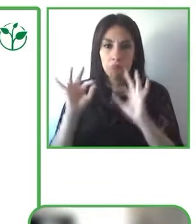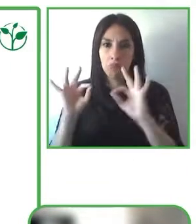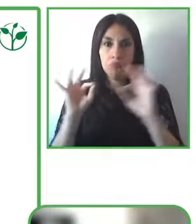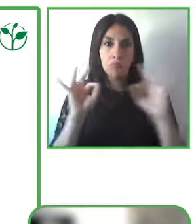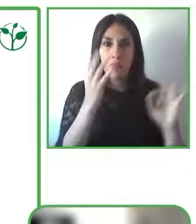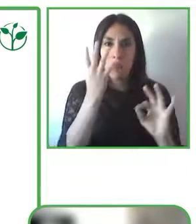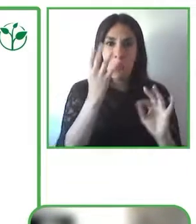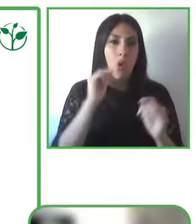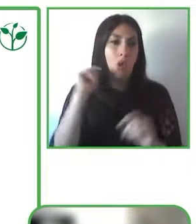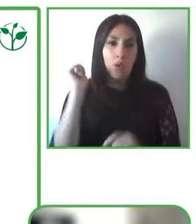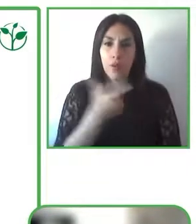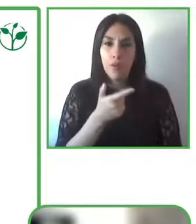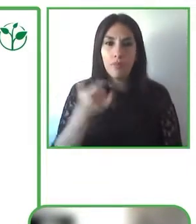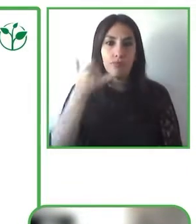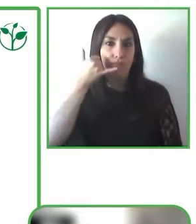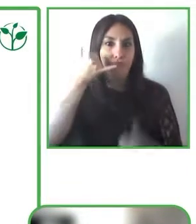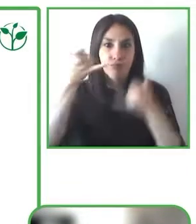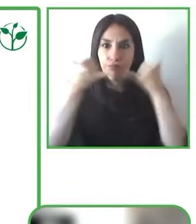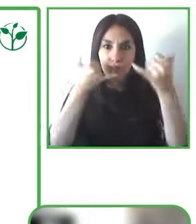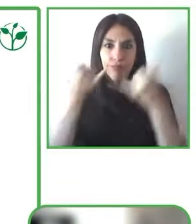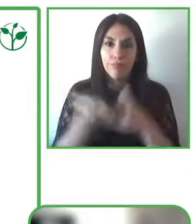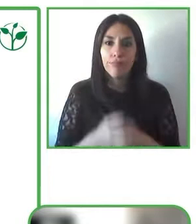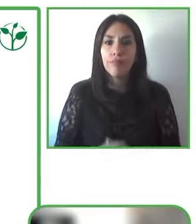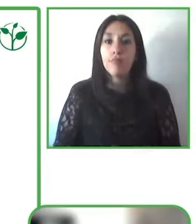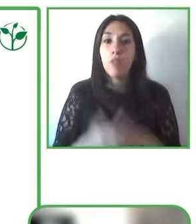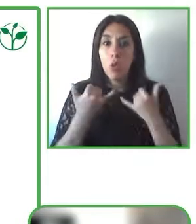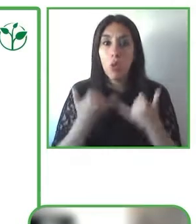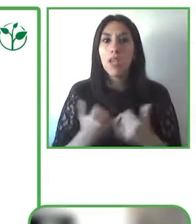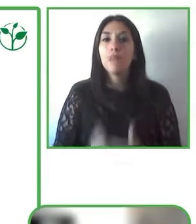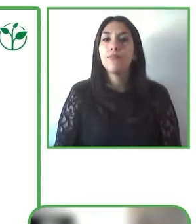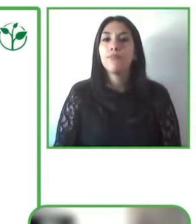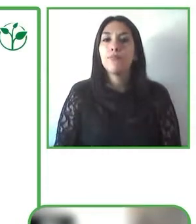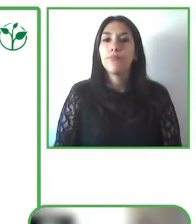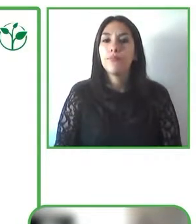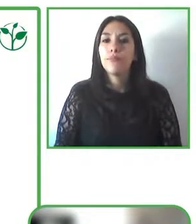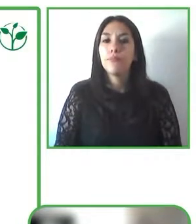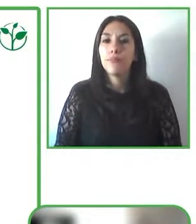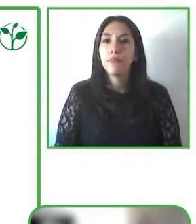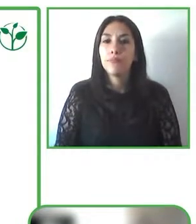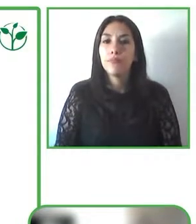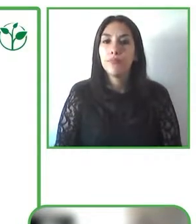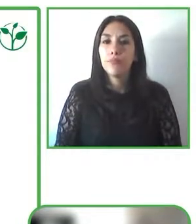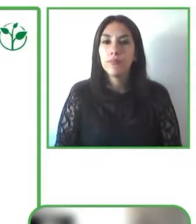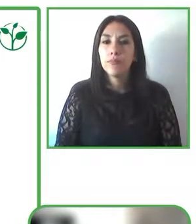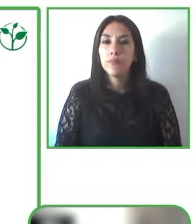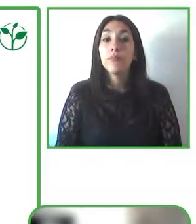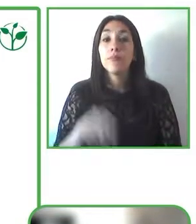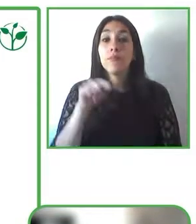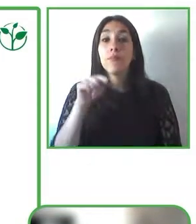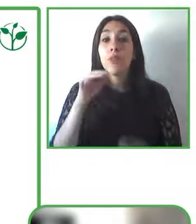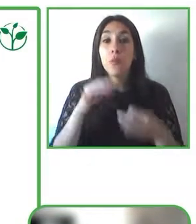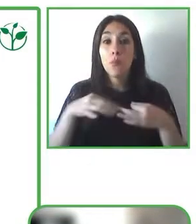understand what features are available in their devices and also to find the devices